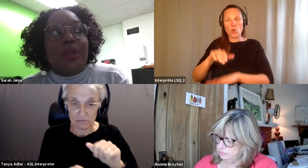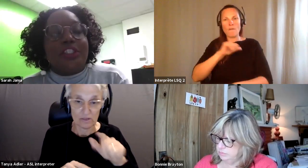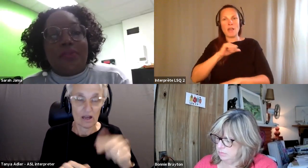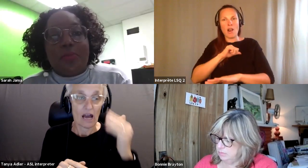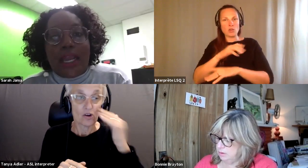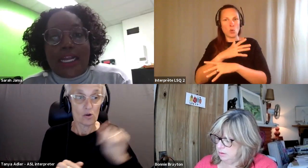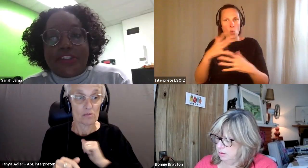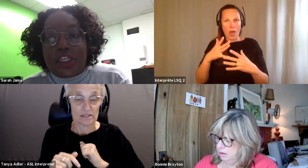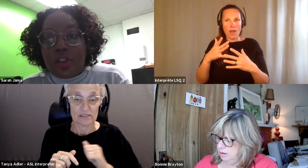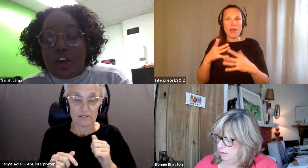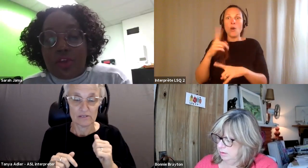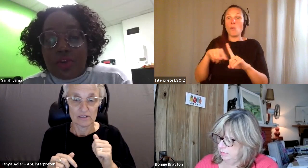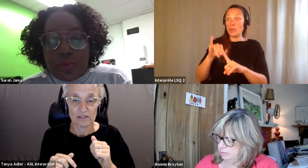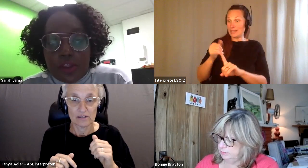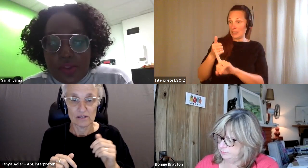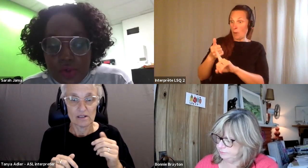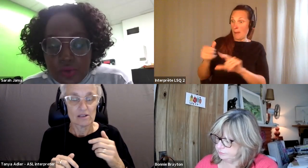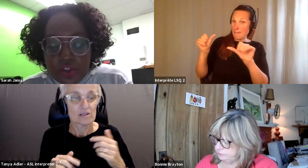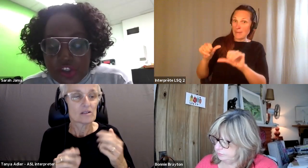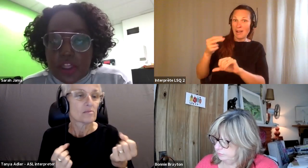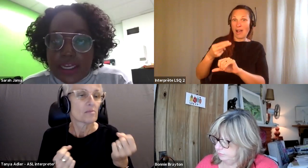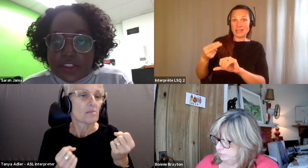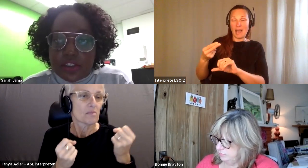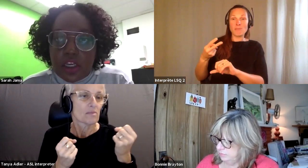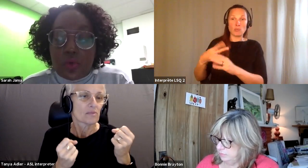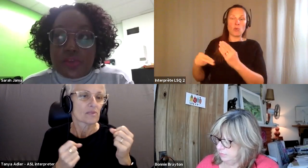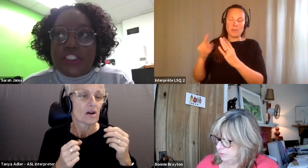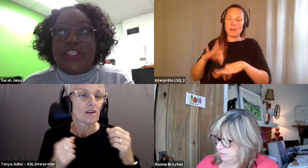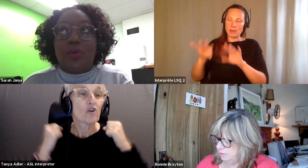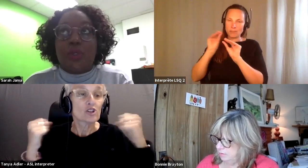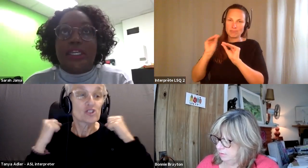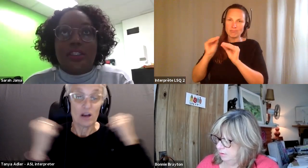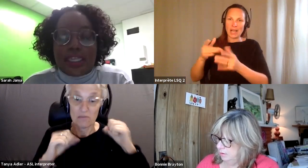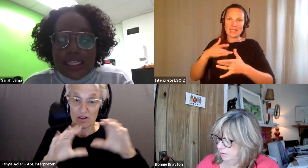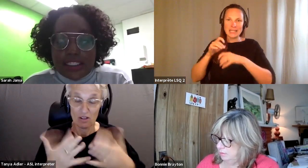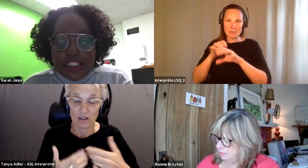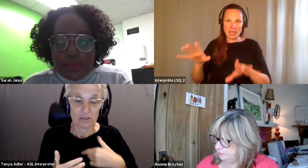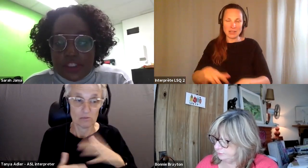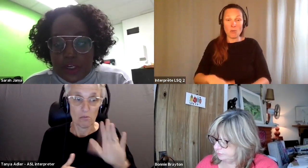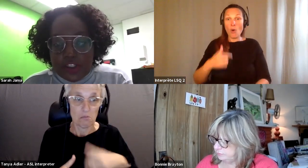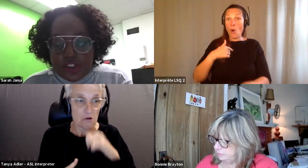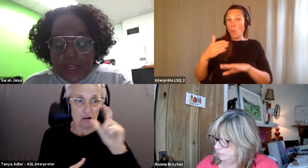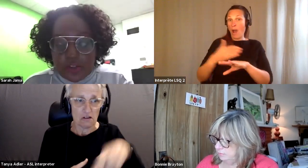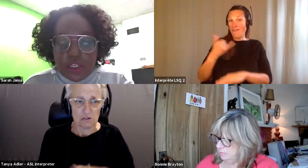Sarah Jama: I was given a pass like a lot of other women through gym class, which means that we didn't get the same experience around.